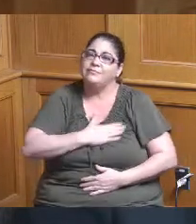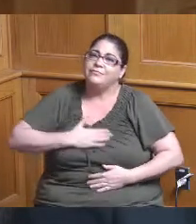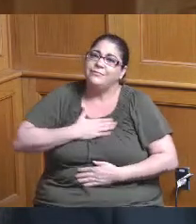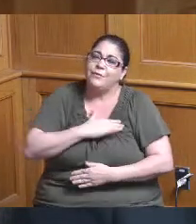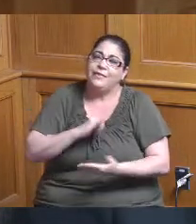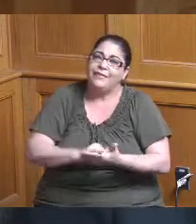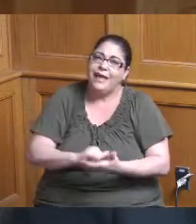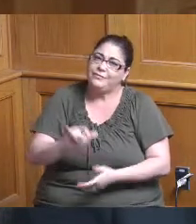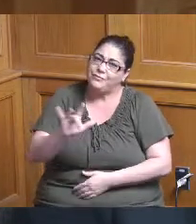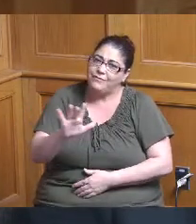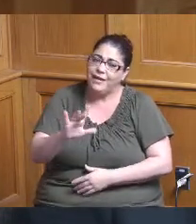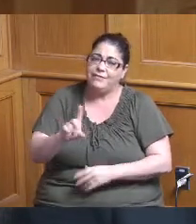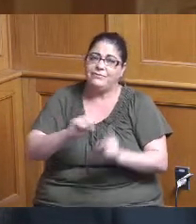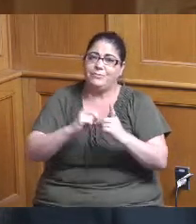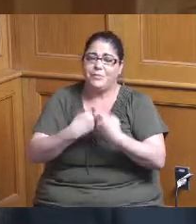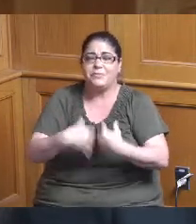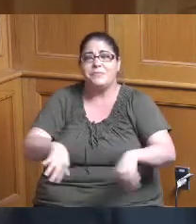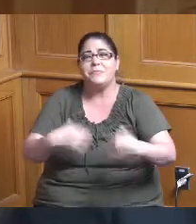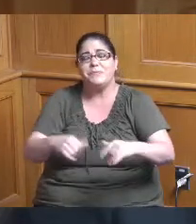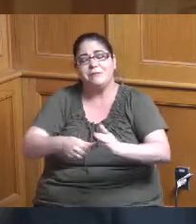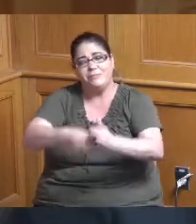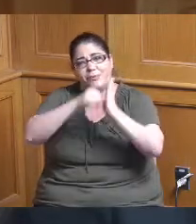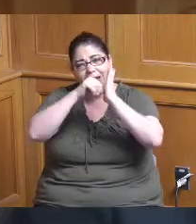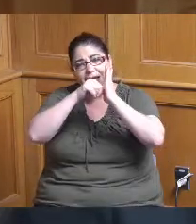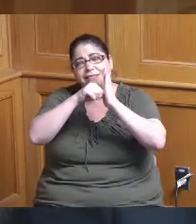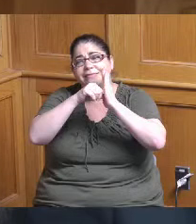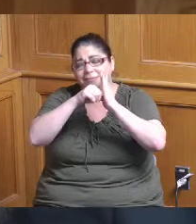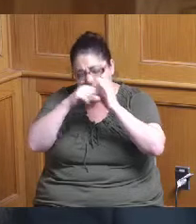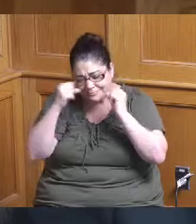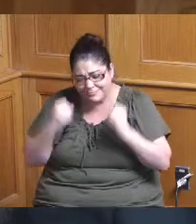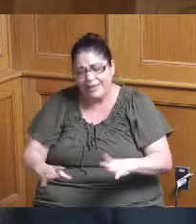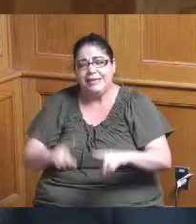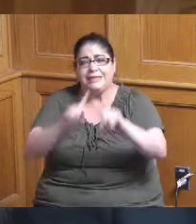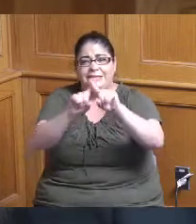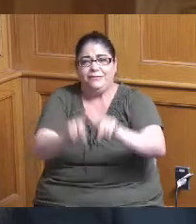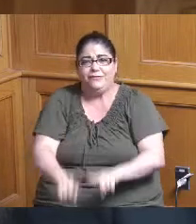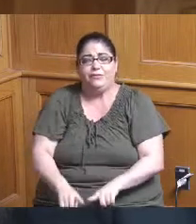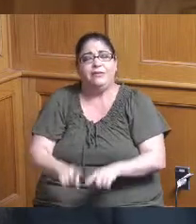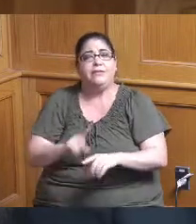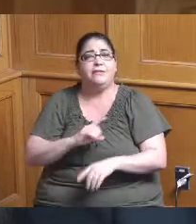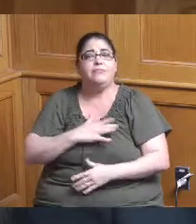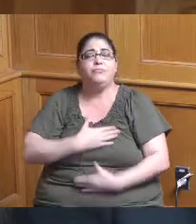and impressed that this many agencies are willing to do this because it's it's a little bit out of